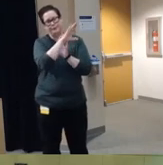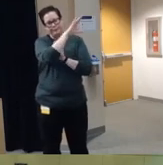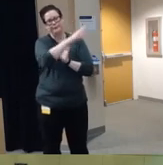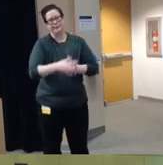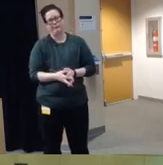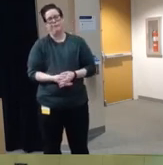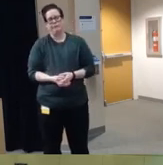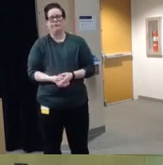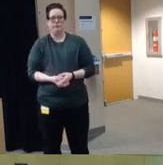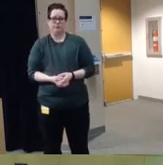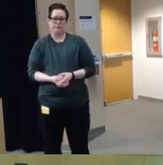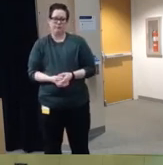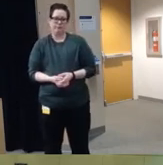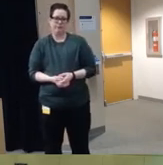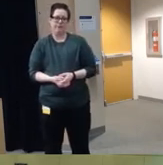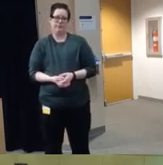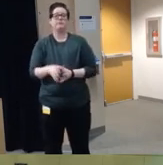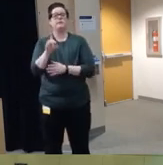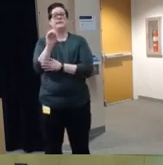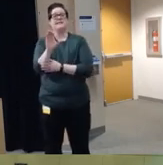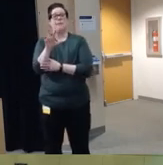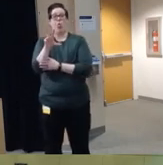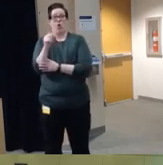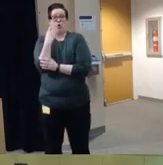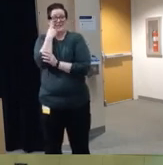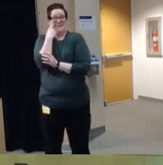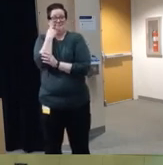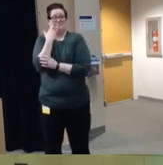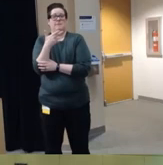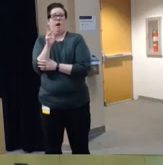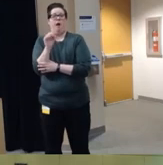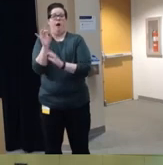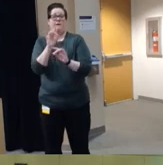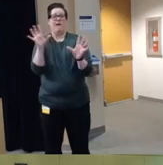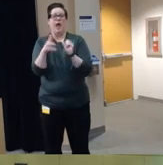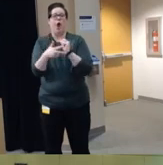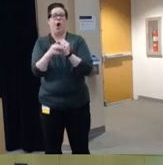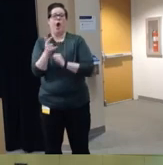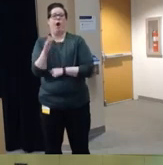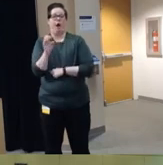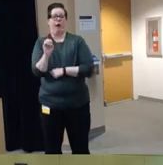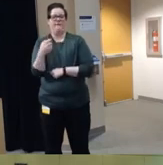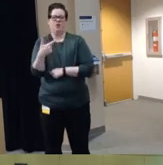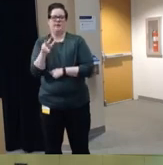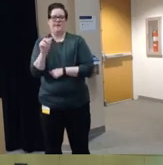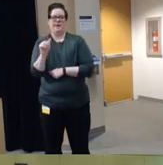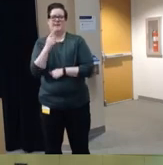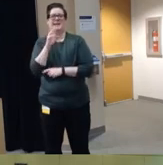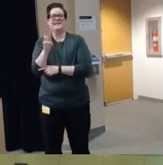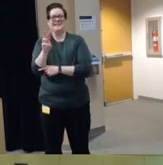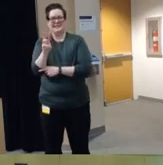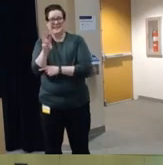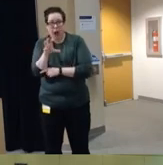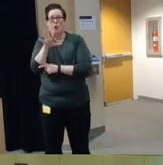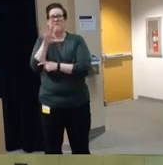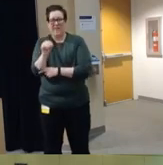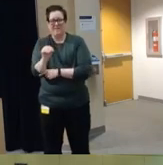the 30th of December um the gun violence archive reported um 650 verified mass shootings in the US